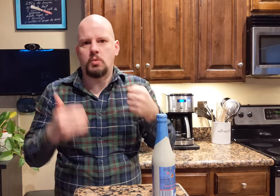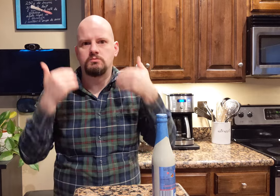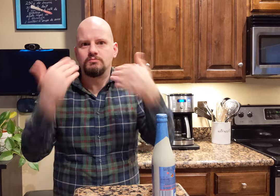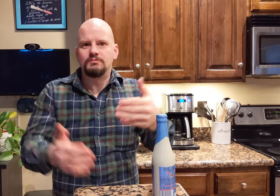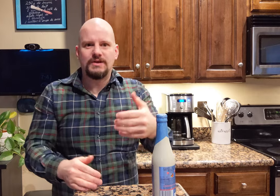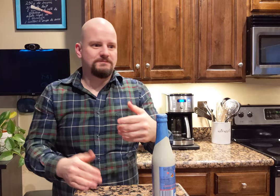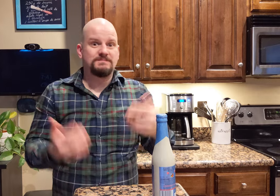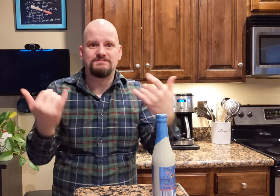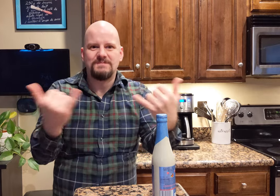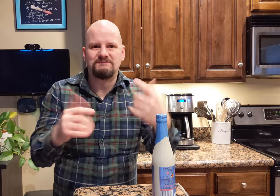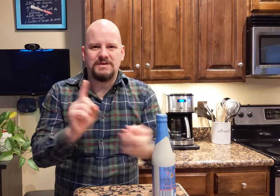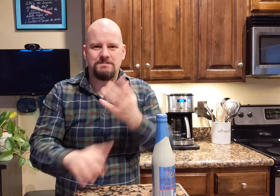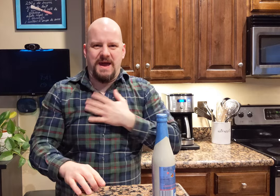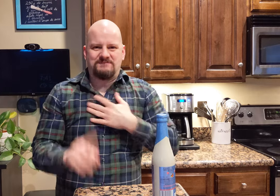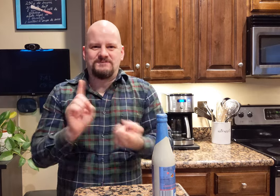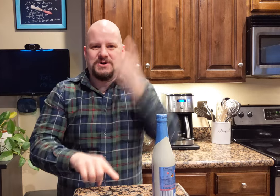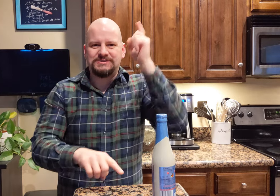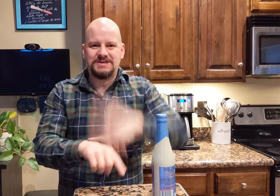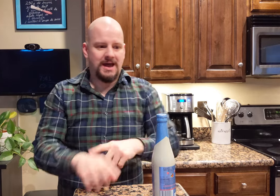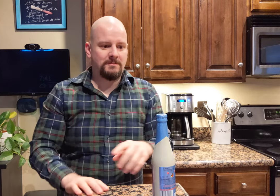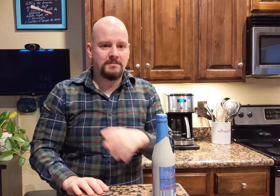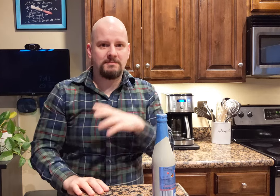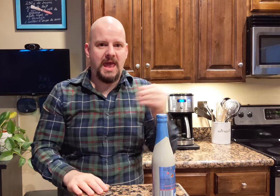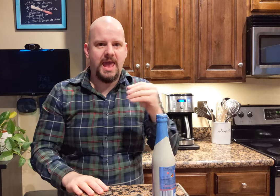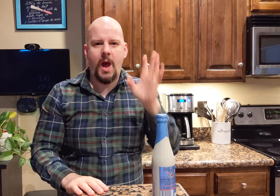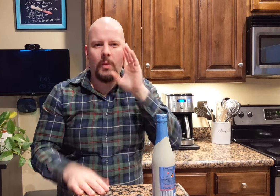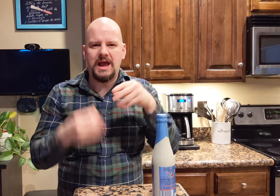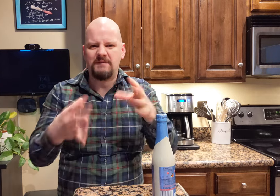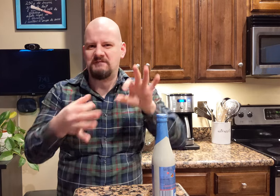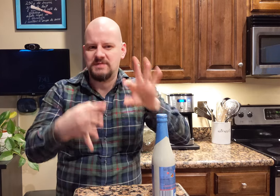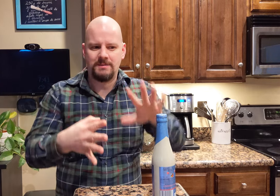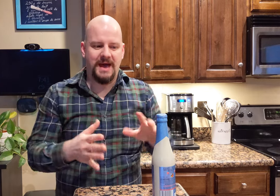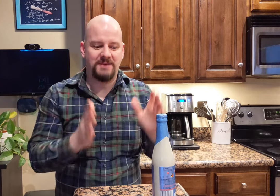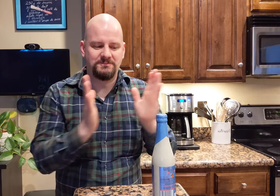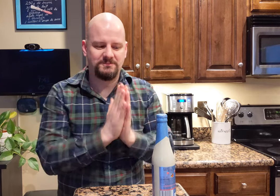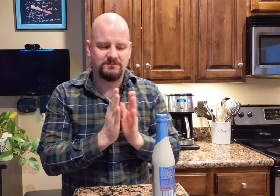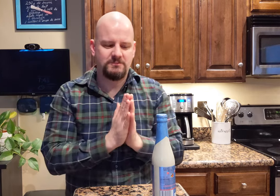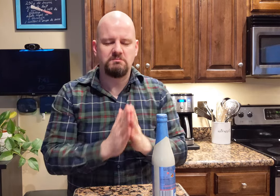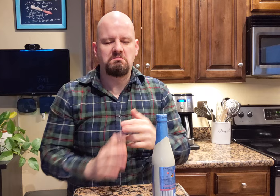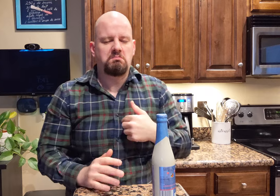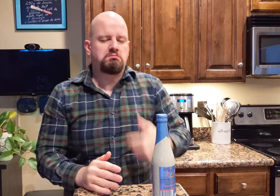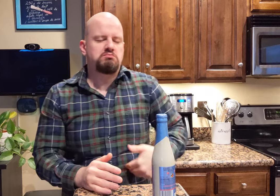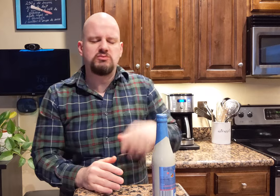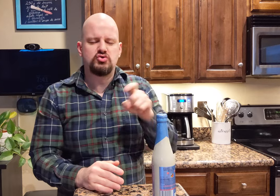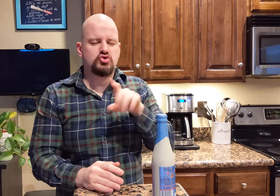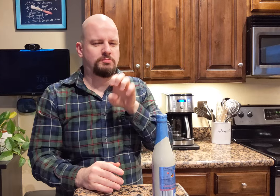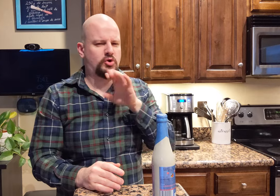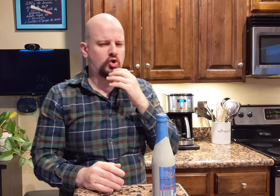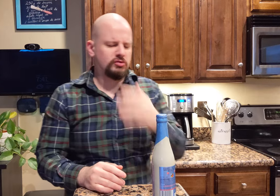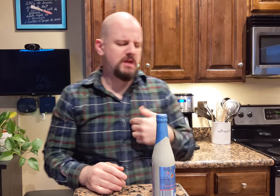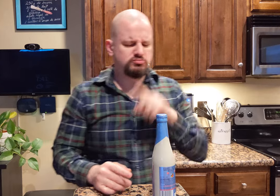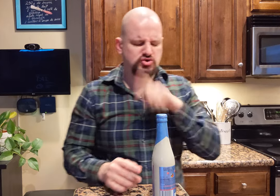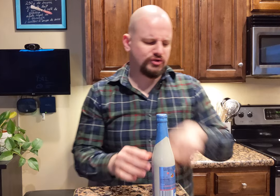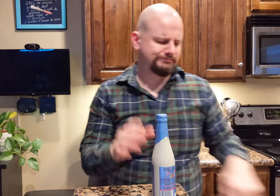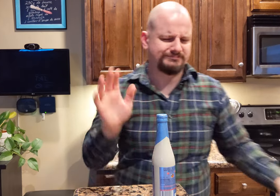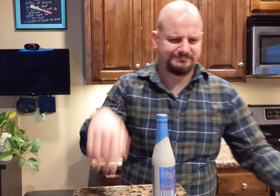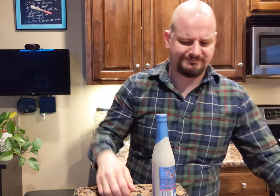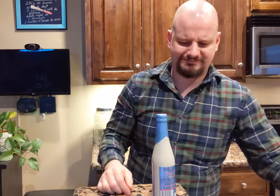Let's have a drink for my first time! I will give some feedbacks. I'm pretty sure that this will taste good anyway.